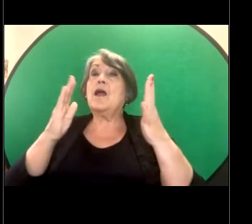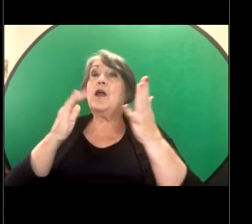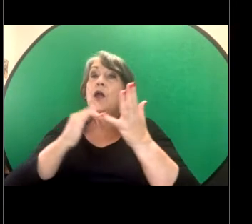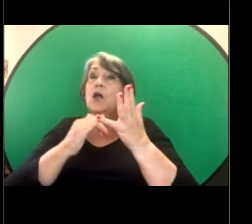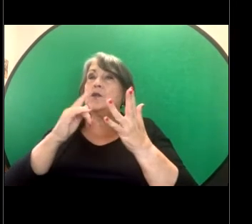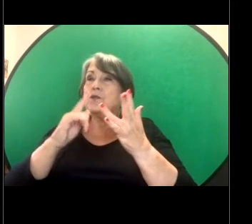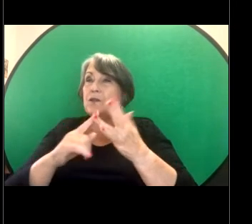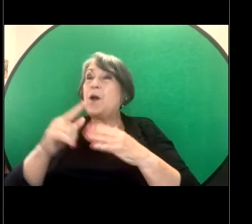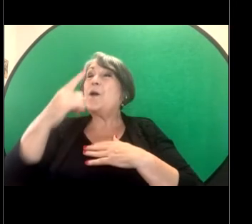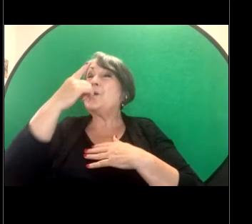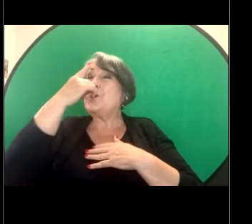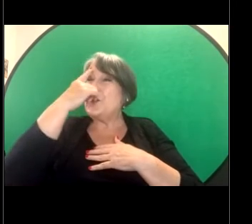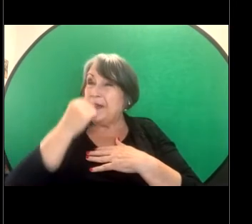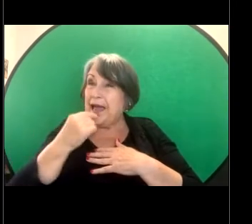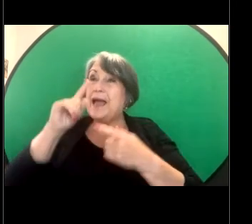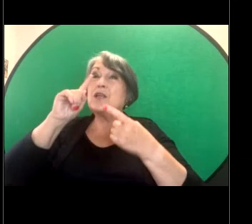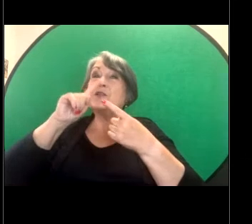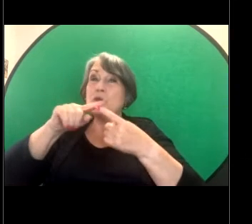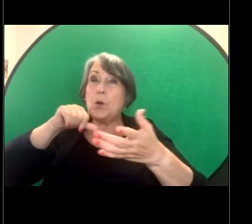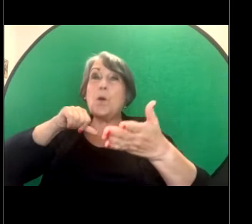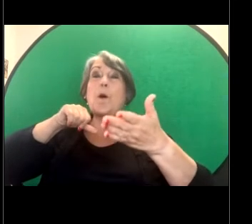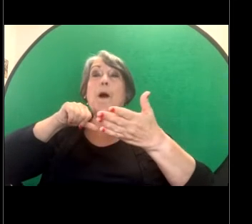Sure. I can - so they can make an application to ask for the timeframe